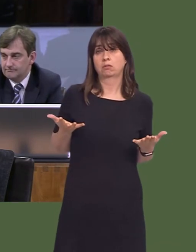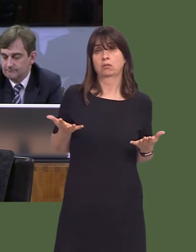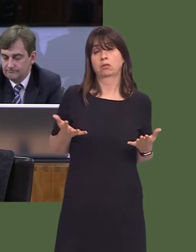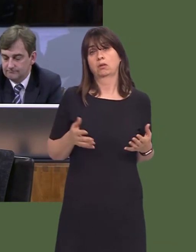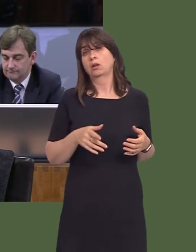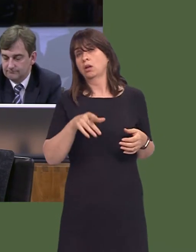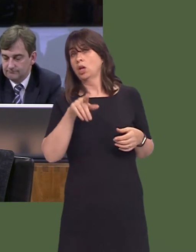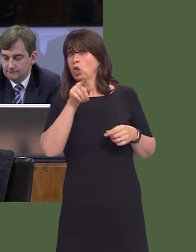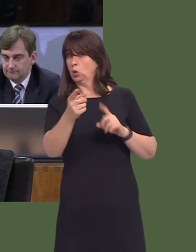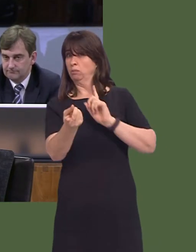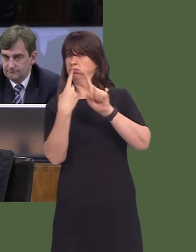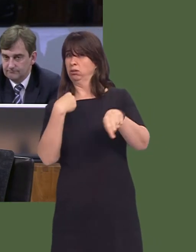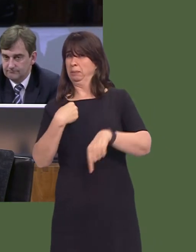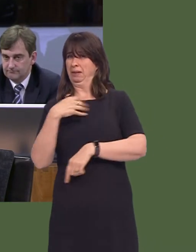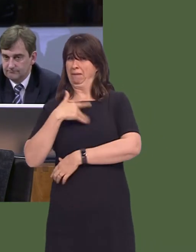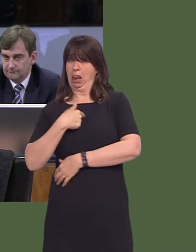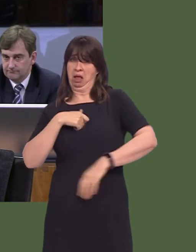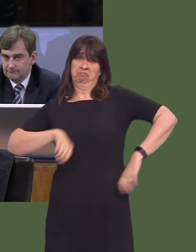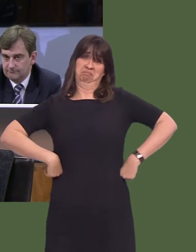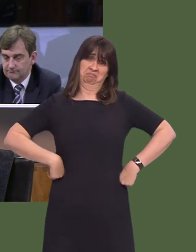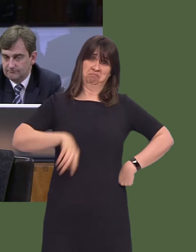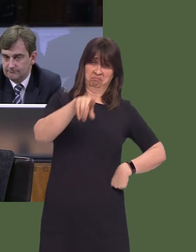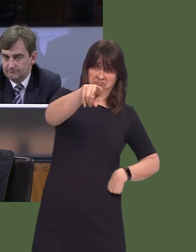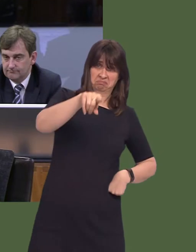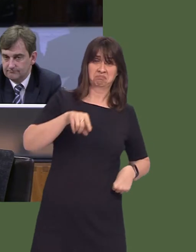you gave me doesn't give me much confidence that there is going to be that big change